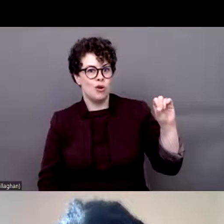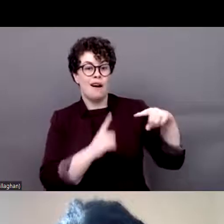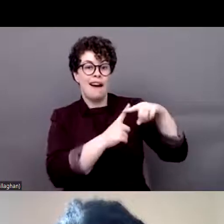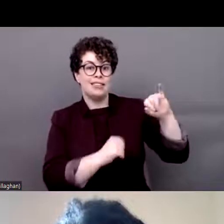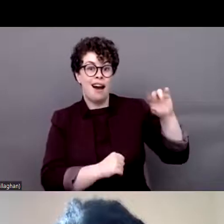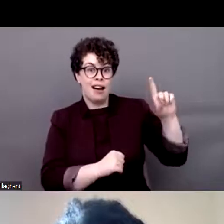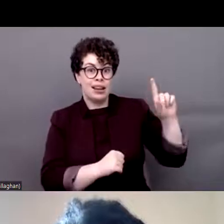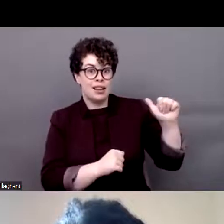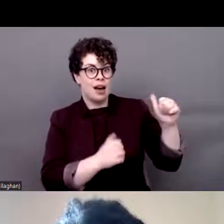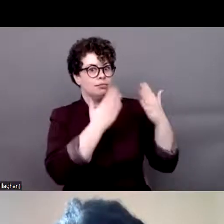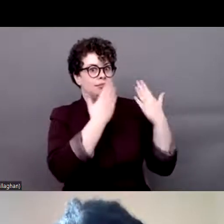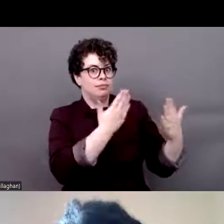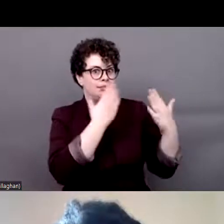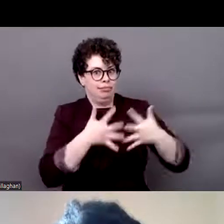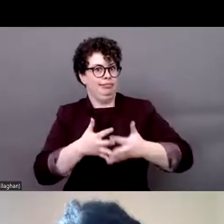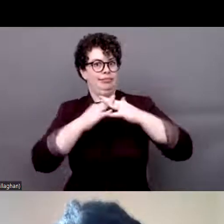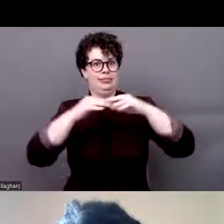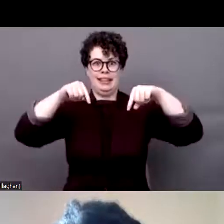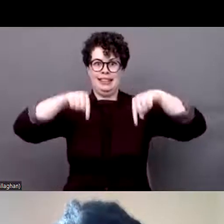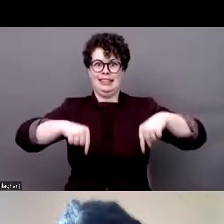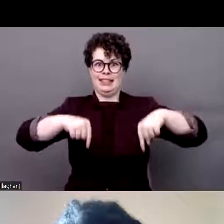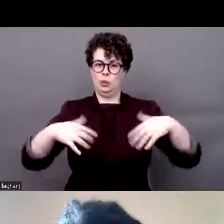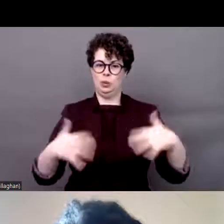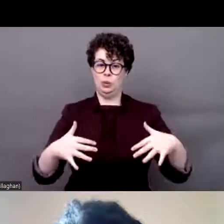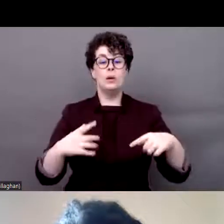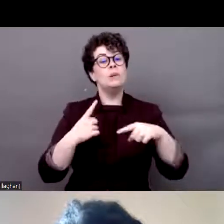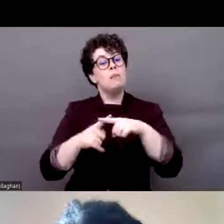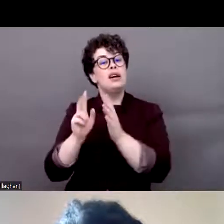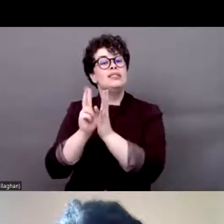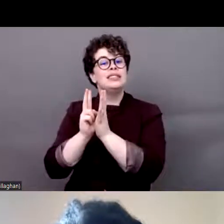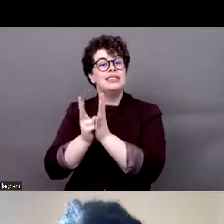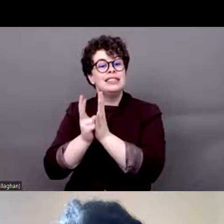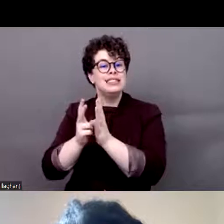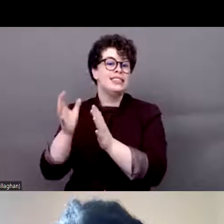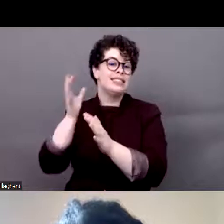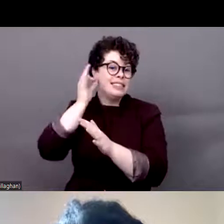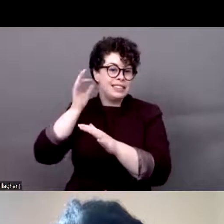as our coorganizers, the Indigenous Persons with Disabilities Global